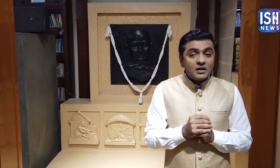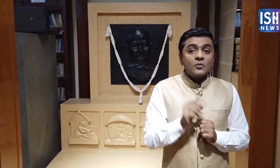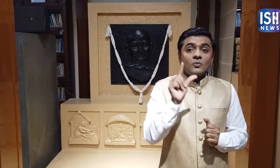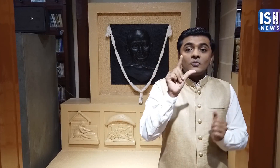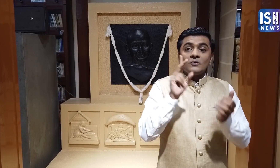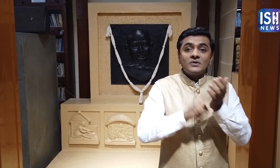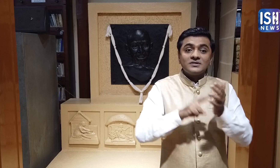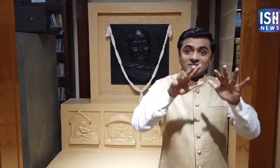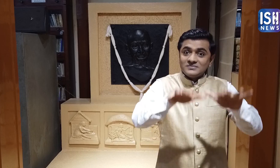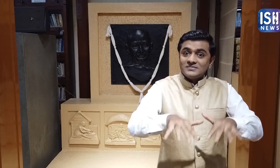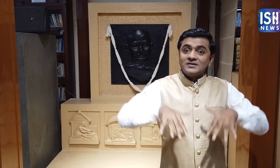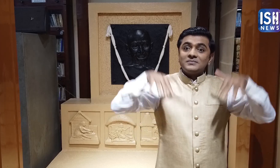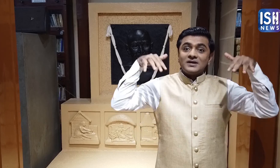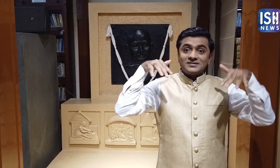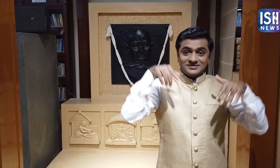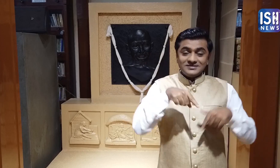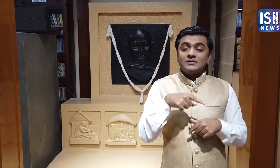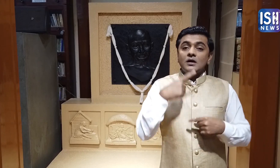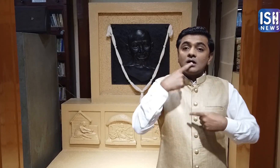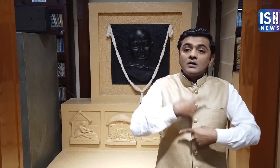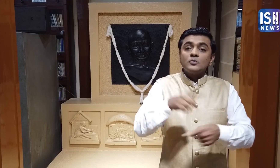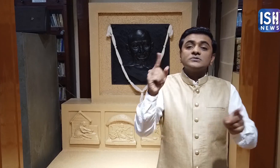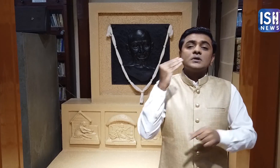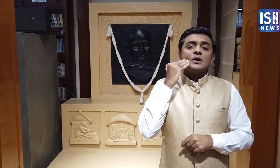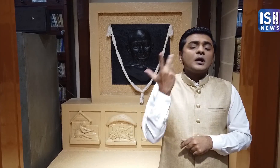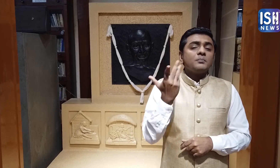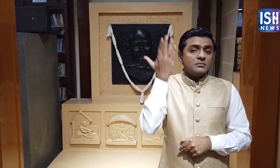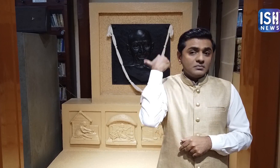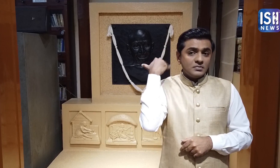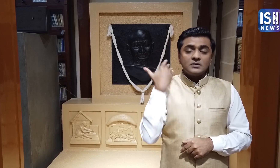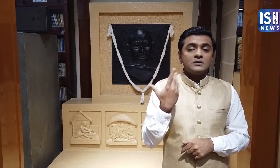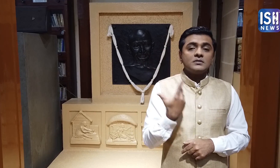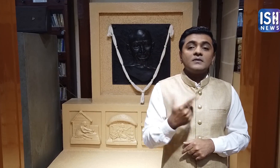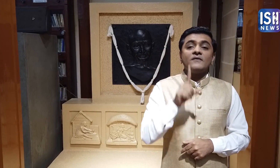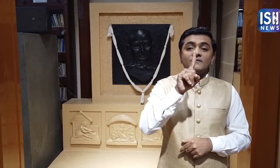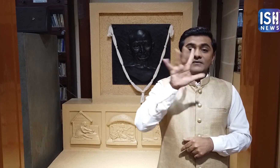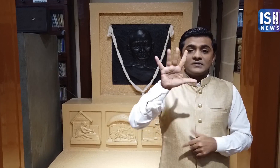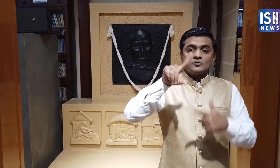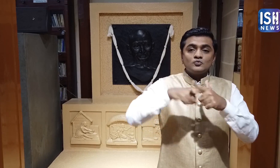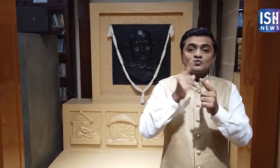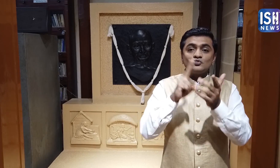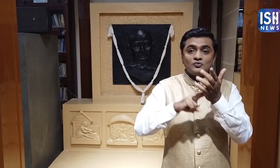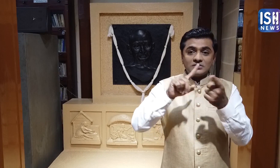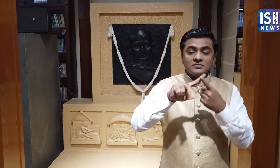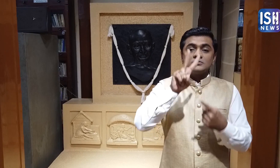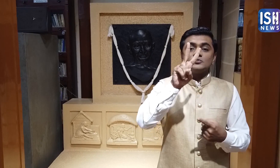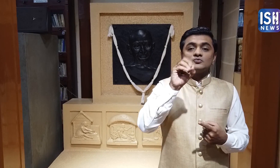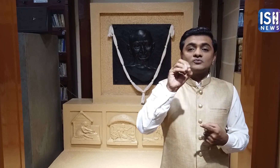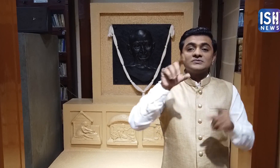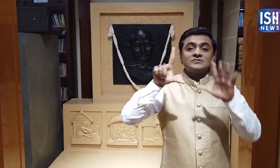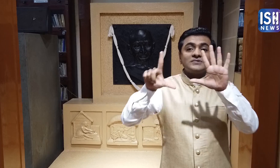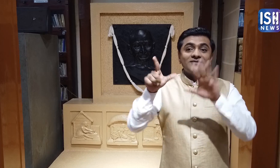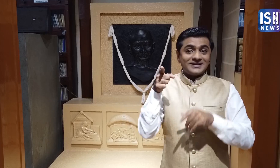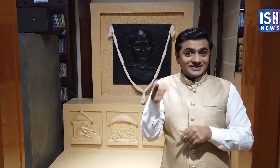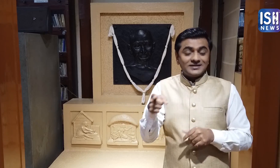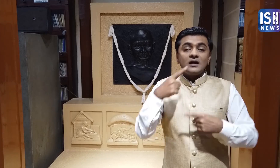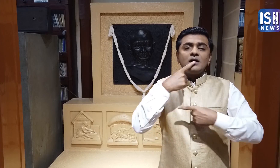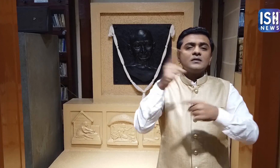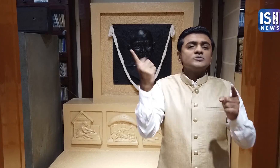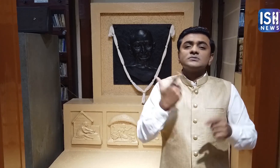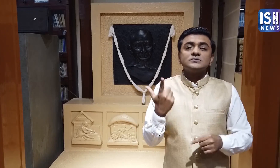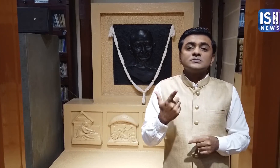The United Nations General Assembly, on 15 June 2007 announced that,